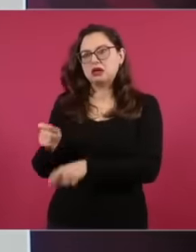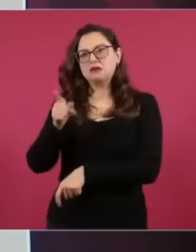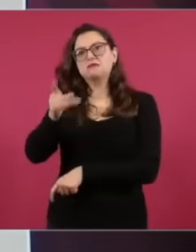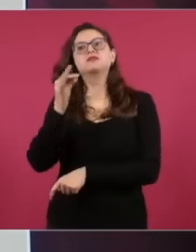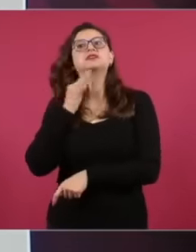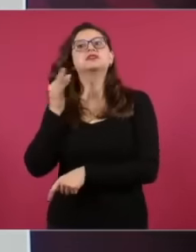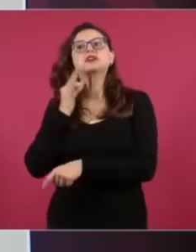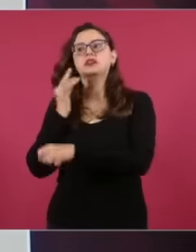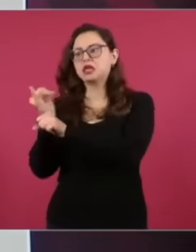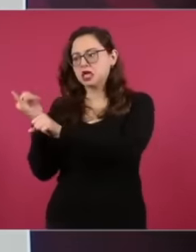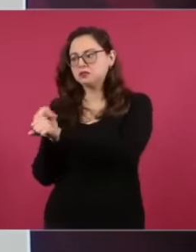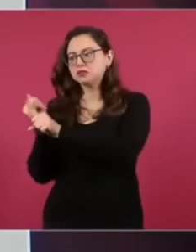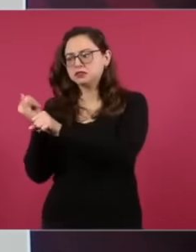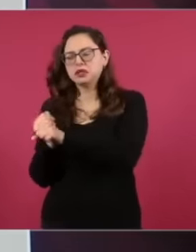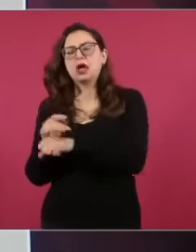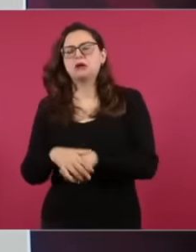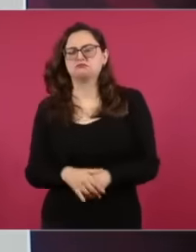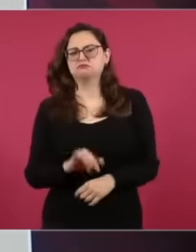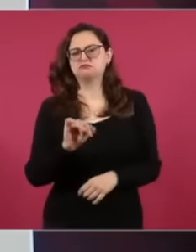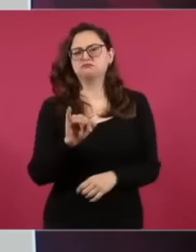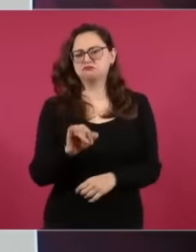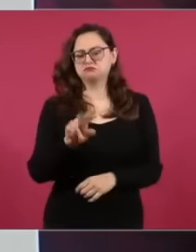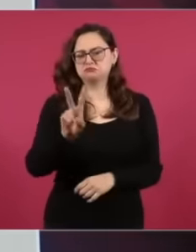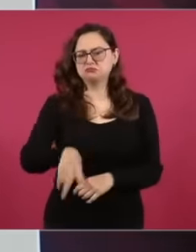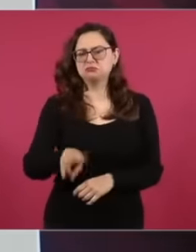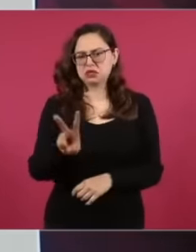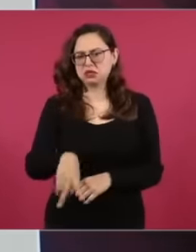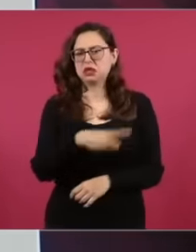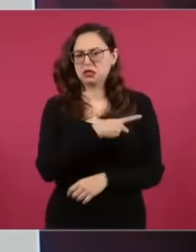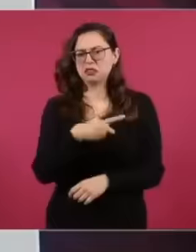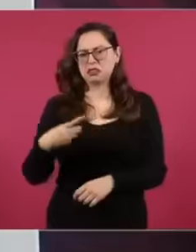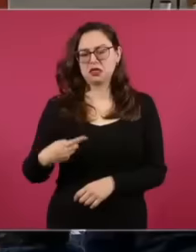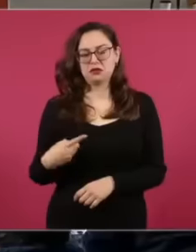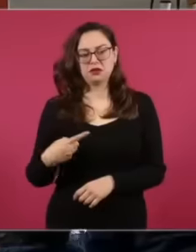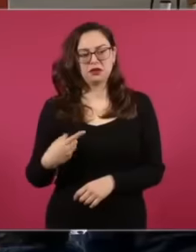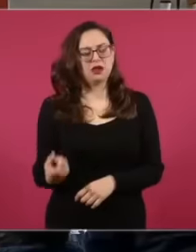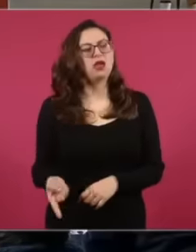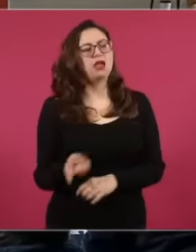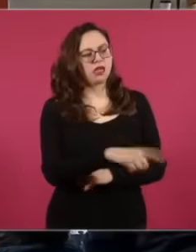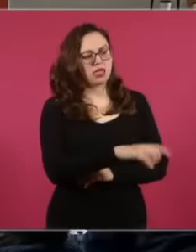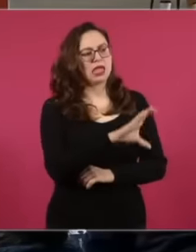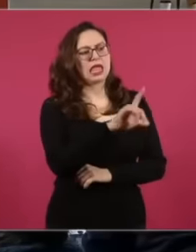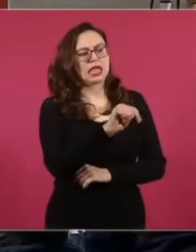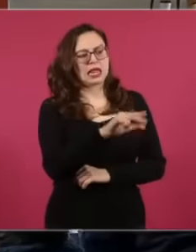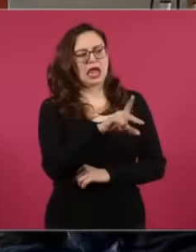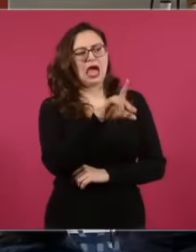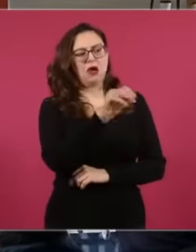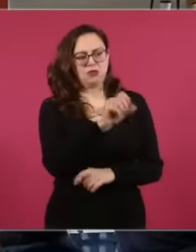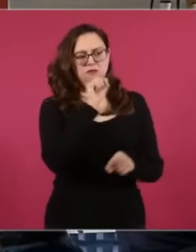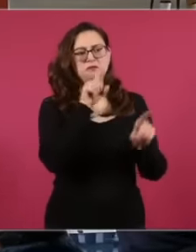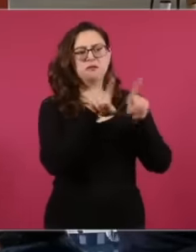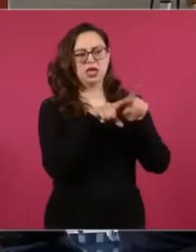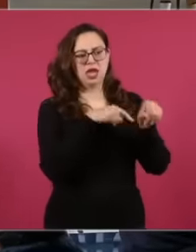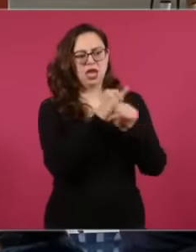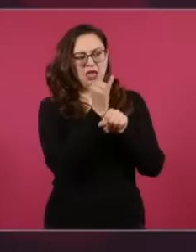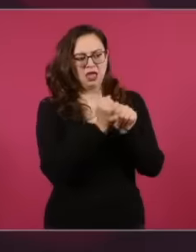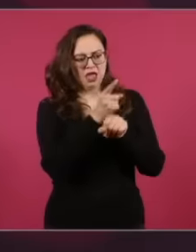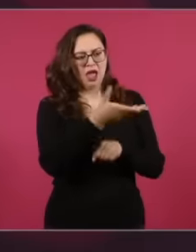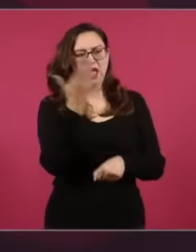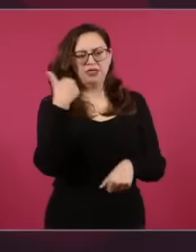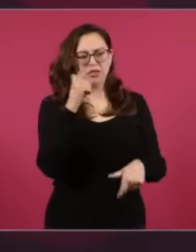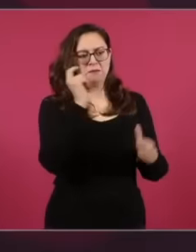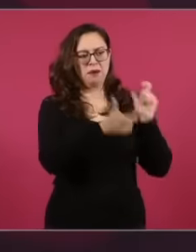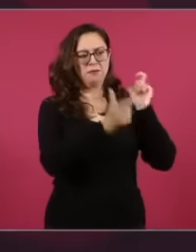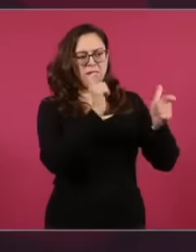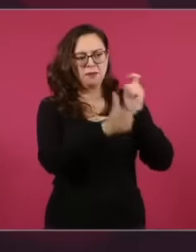Claudio x González should say how much money he received from whom for the